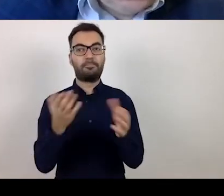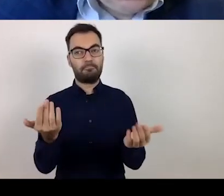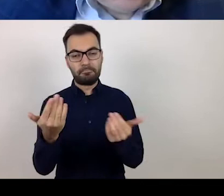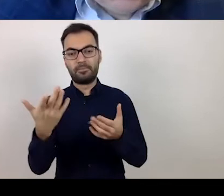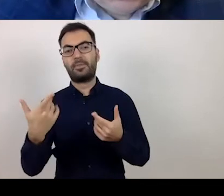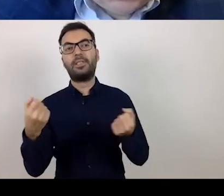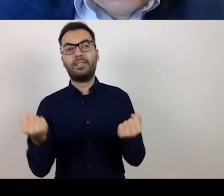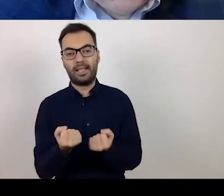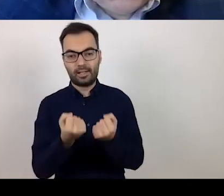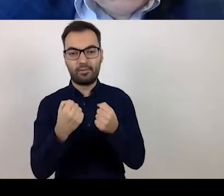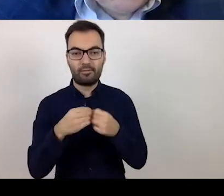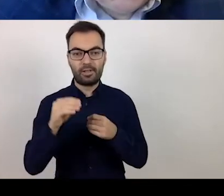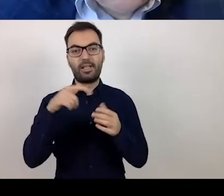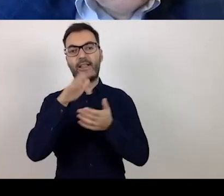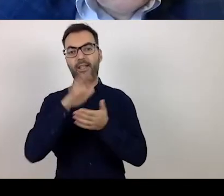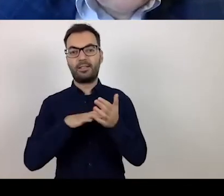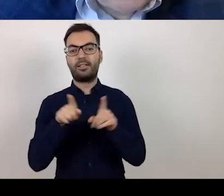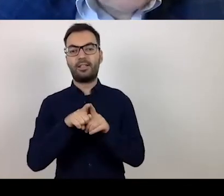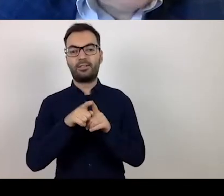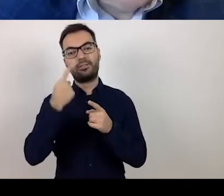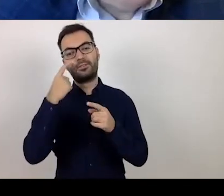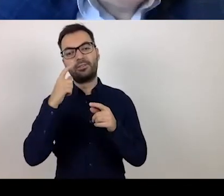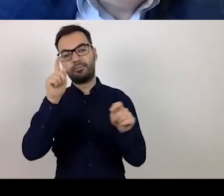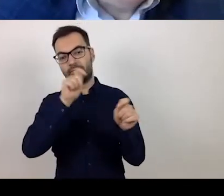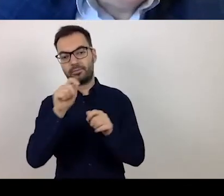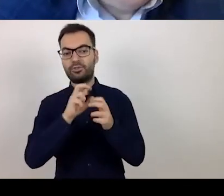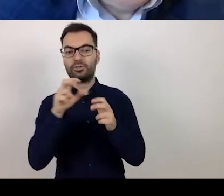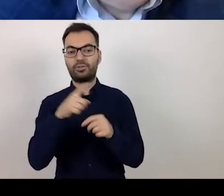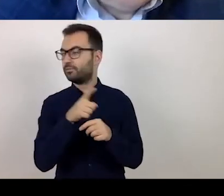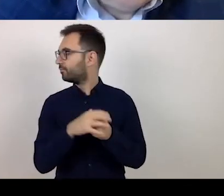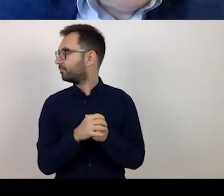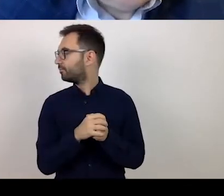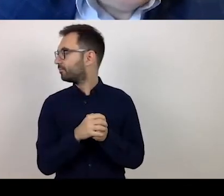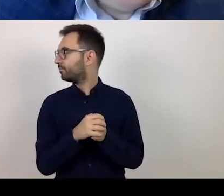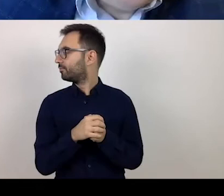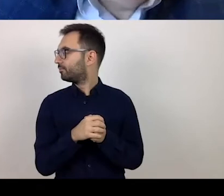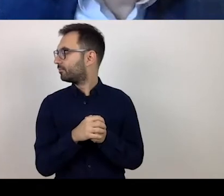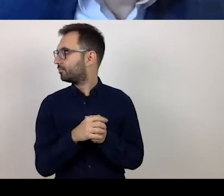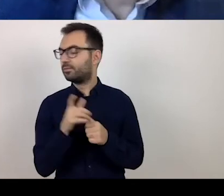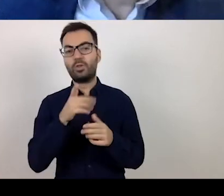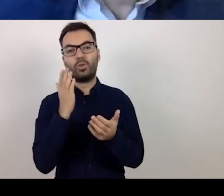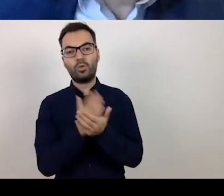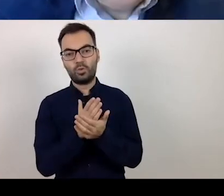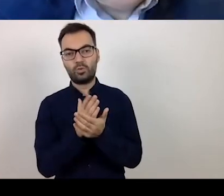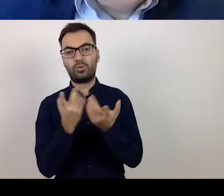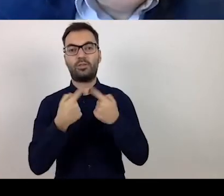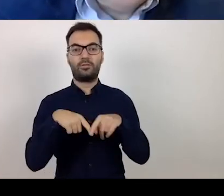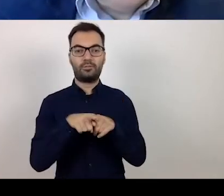They will also allow me to know whether you, when implementing a project,